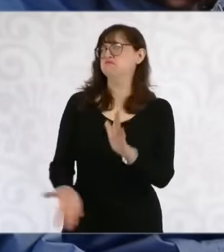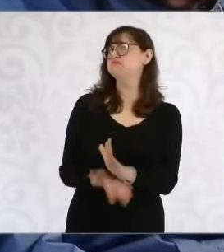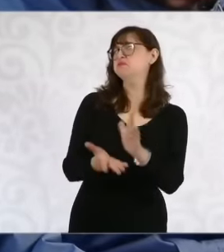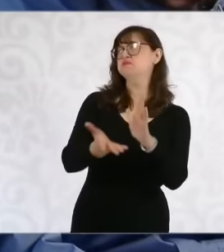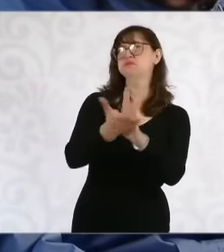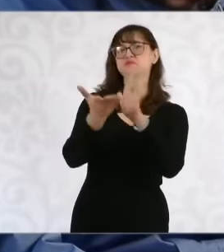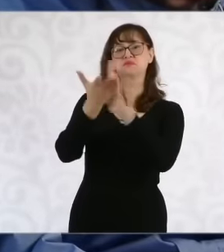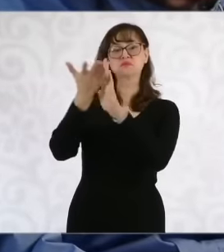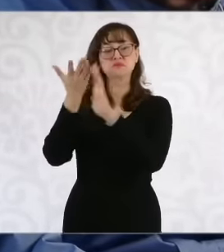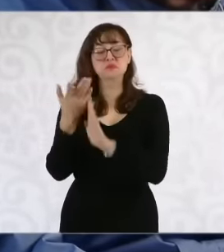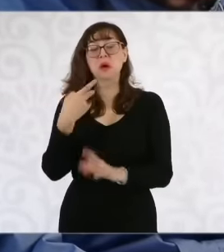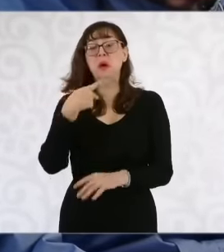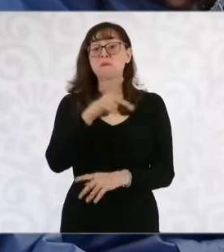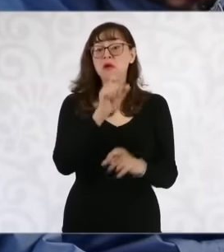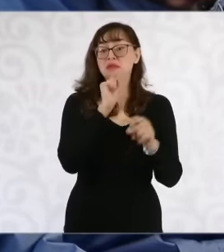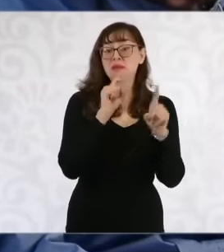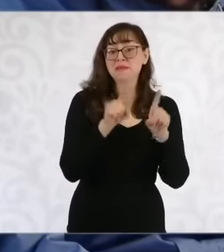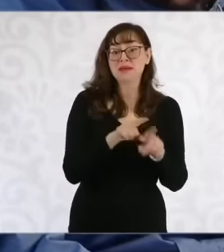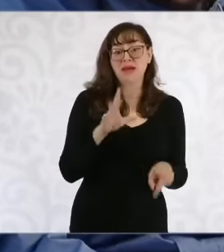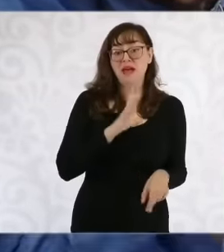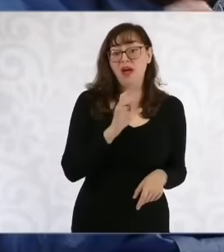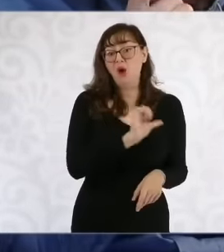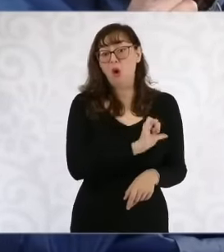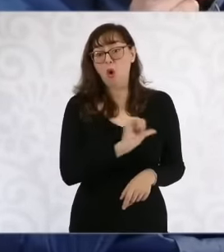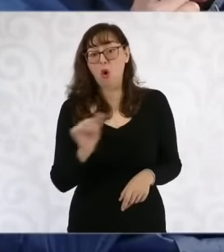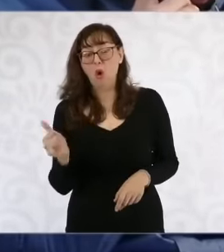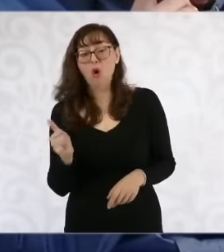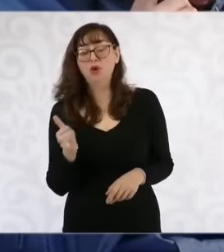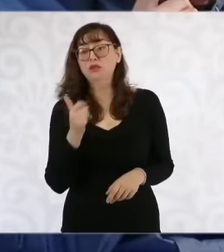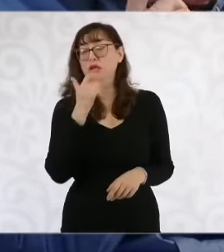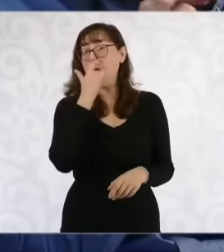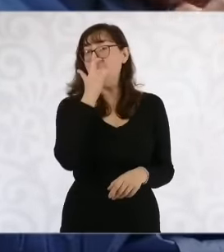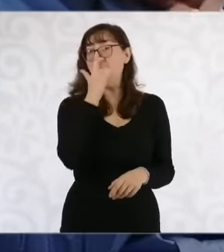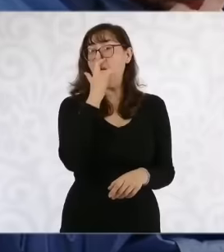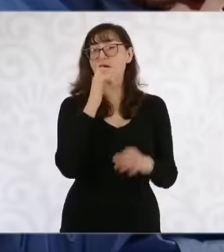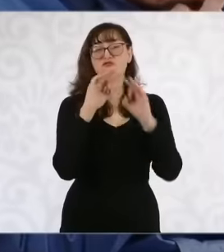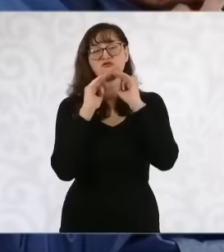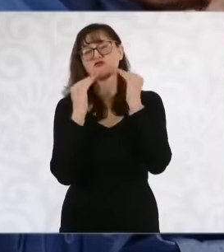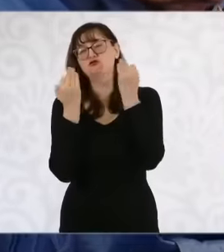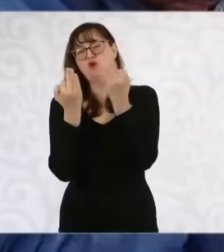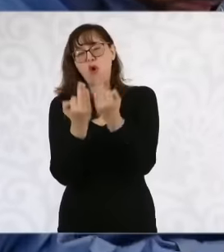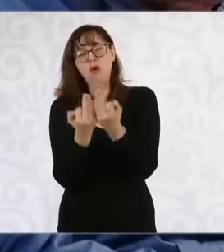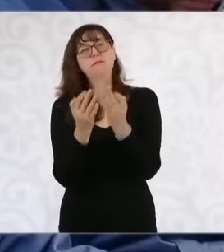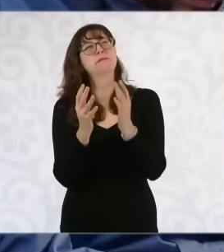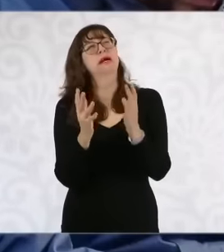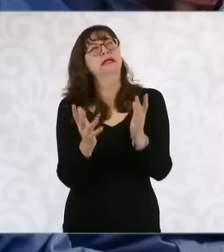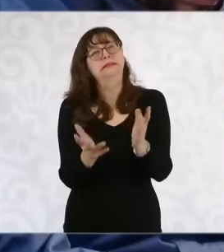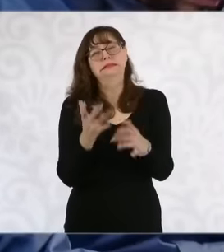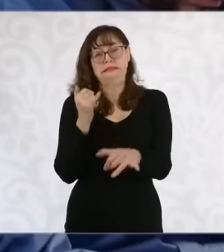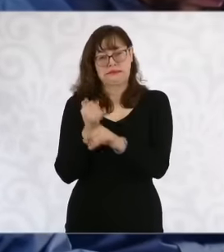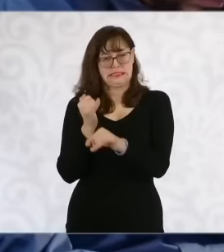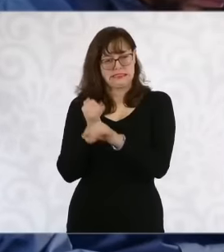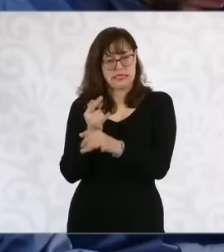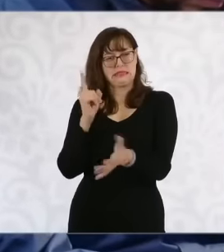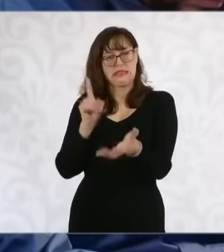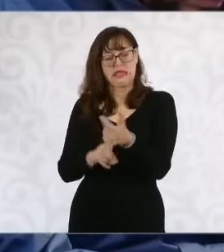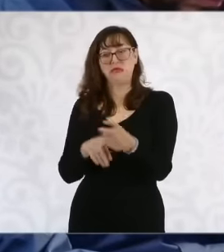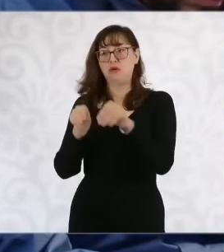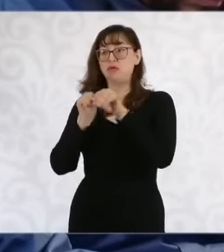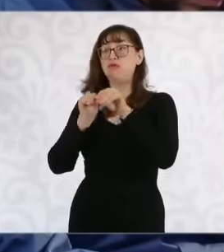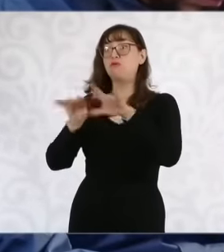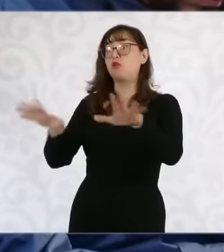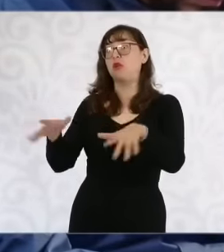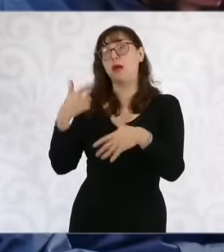another type of developments that are advertised on the networks do not exist and are